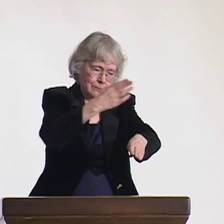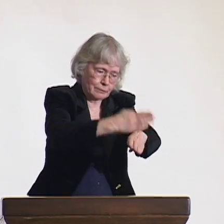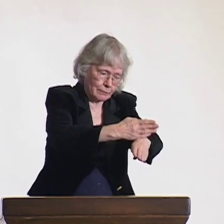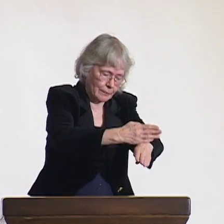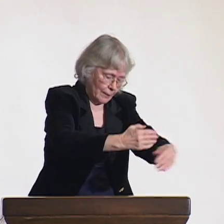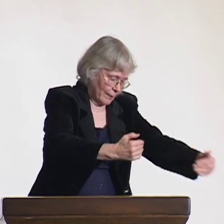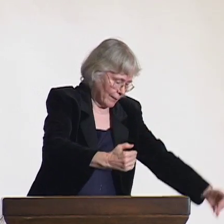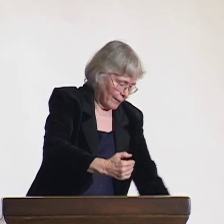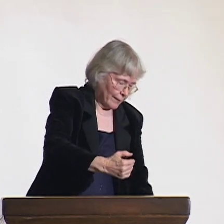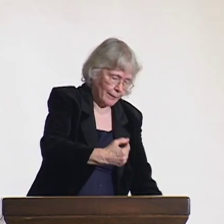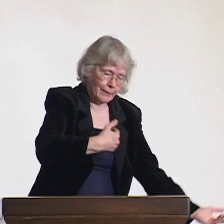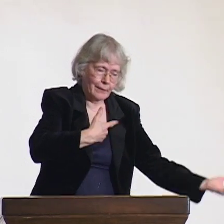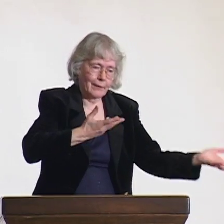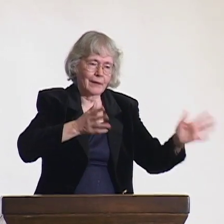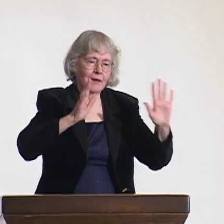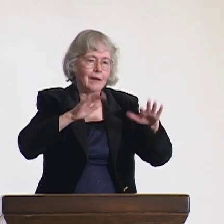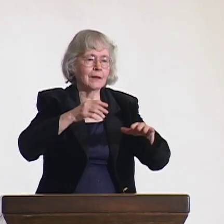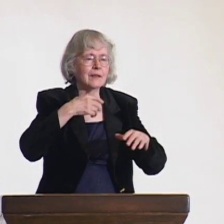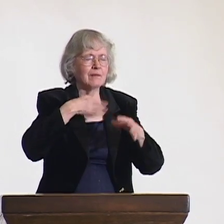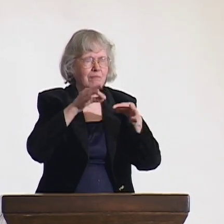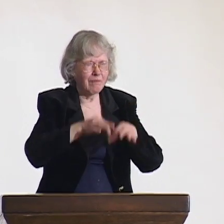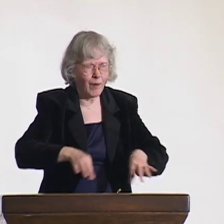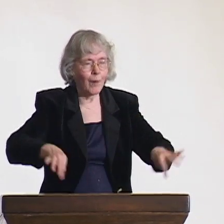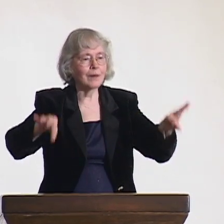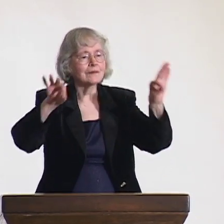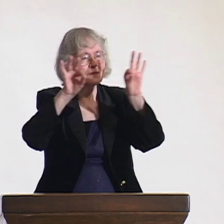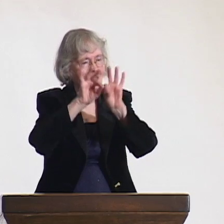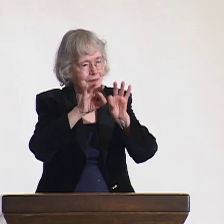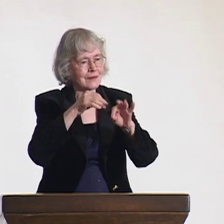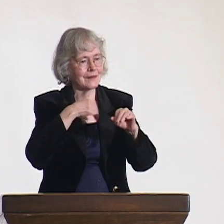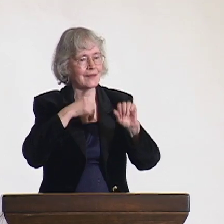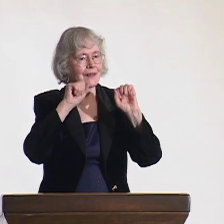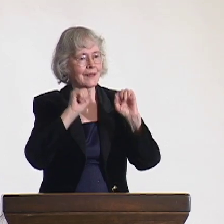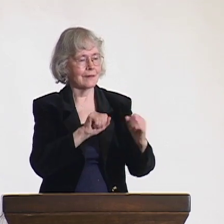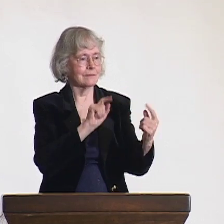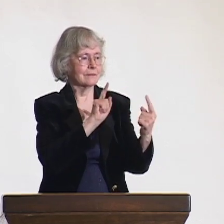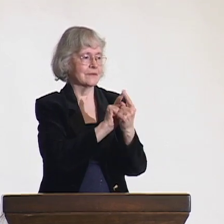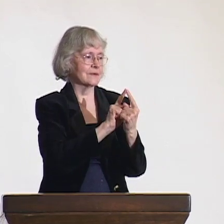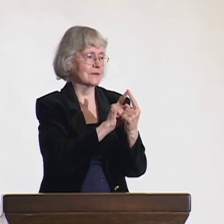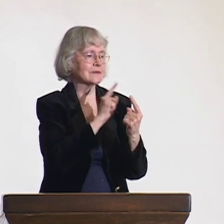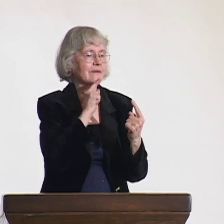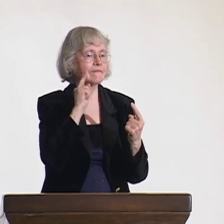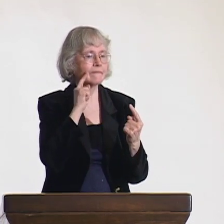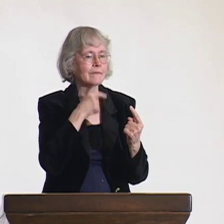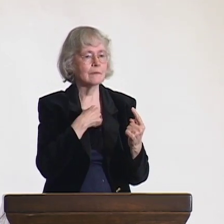I would follow their dress code if that was necessary because what was important to me was that I was able